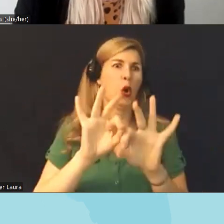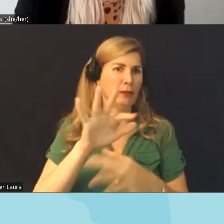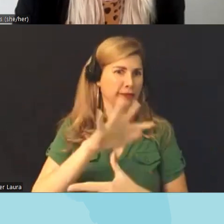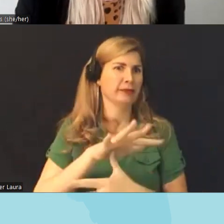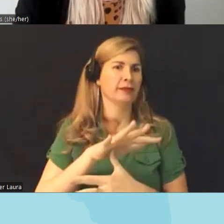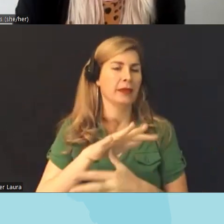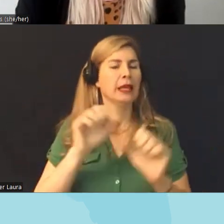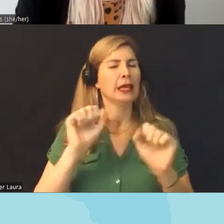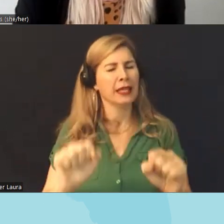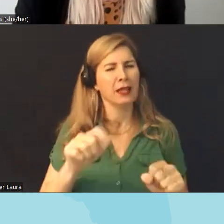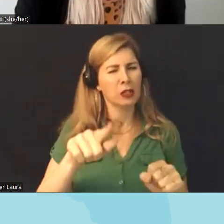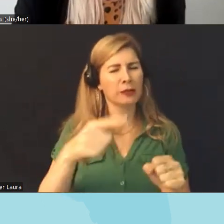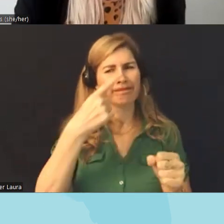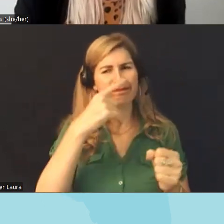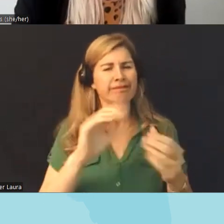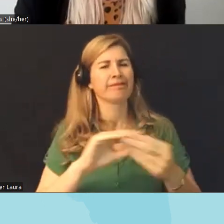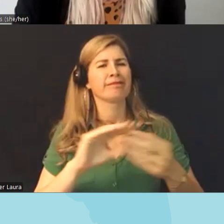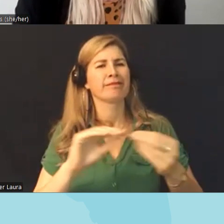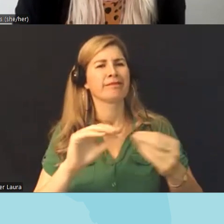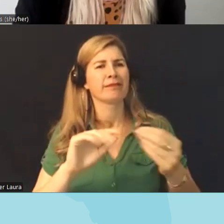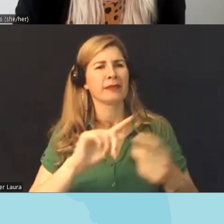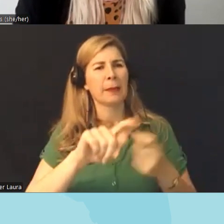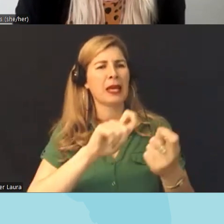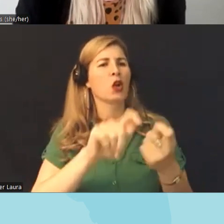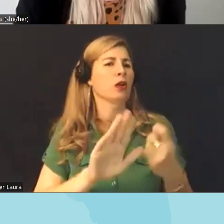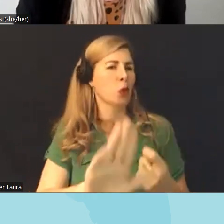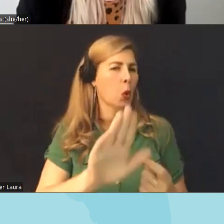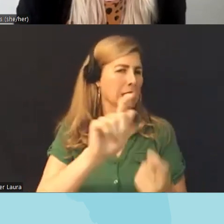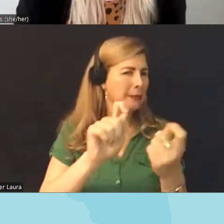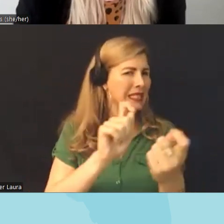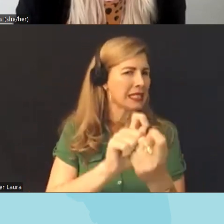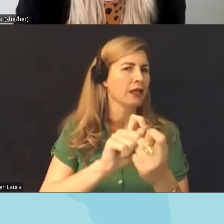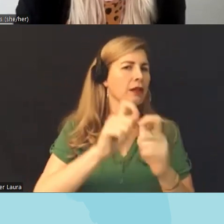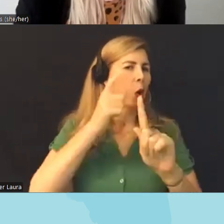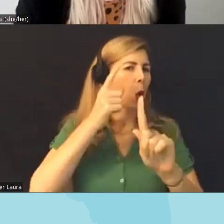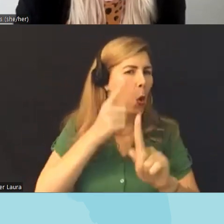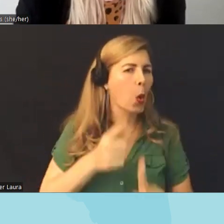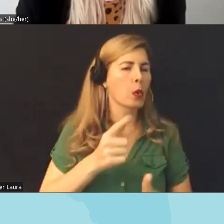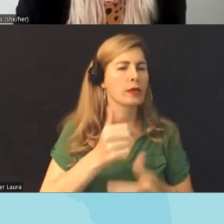a little bit about the specific initiatives that you're pushing to combat disparities in education